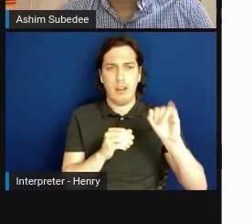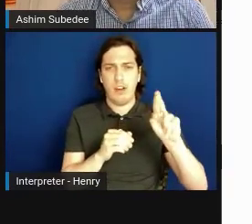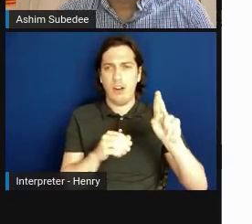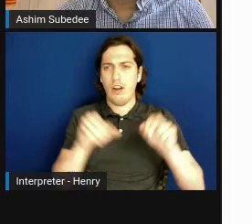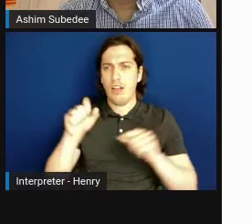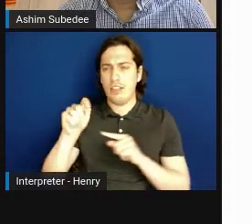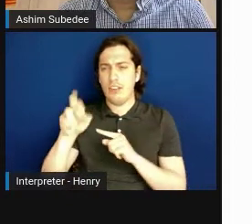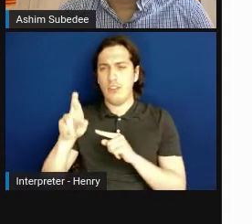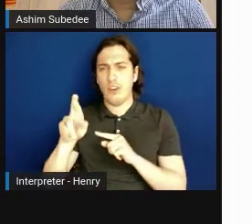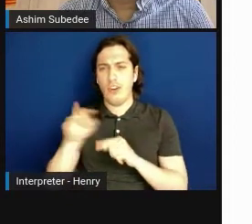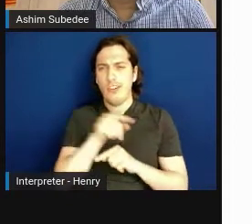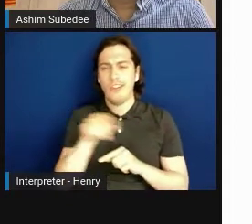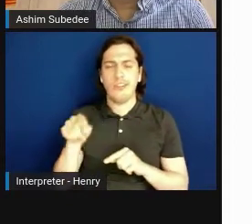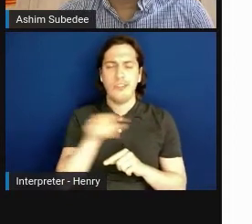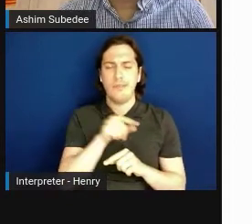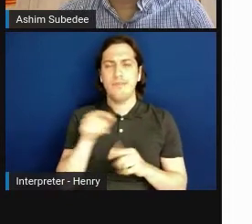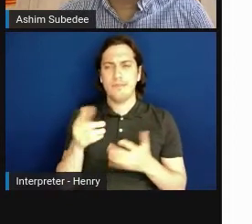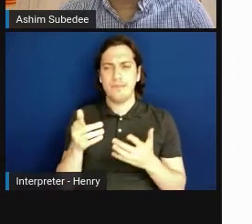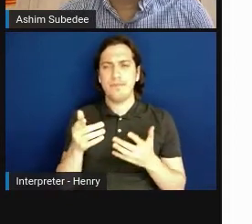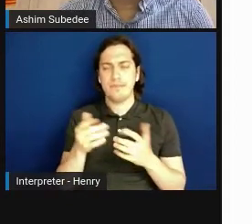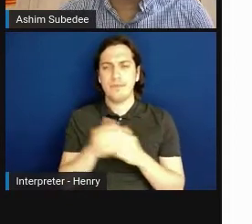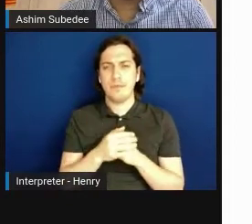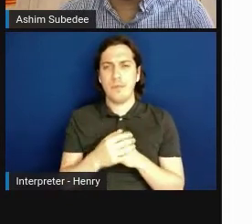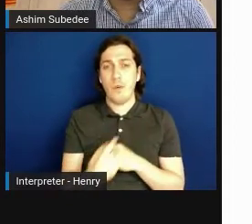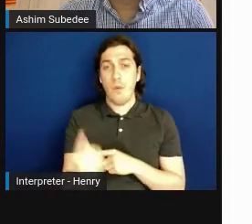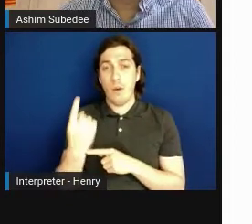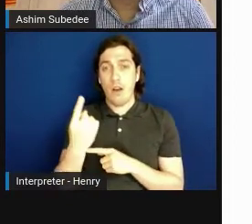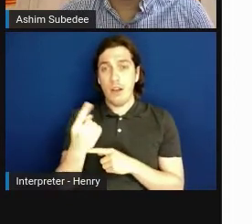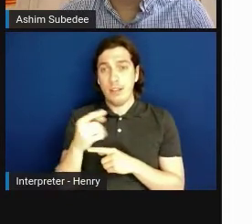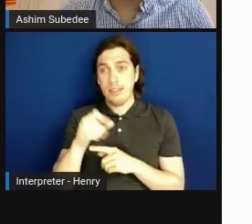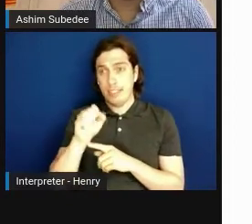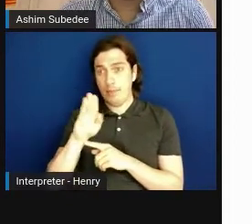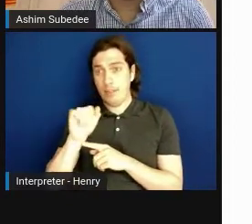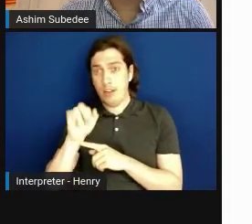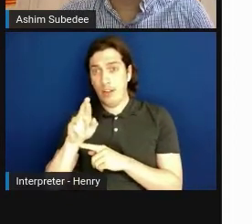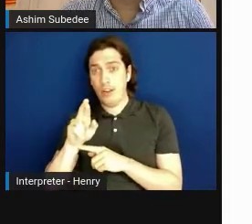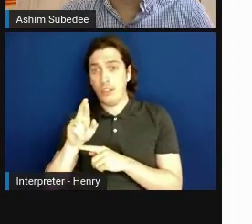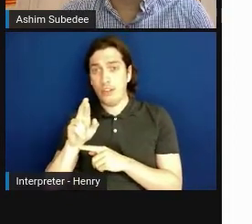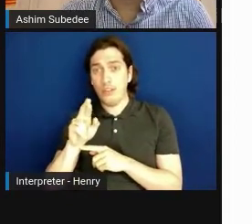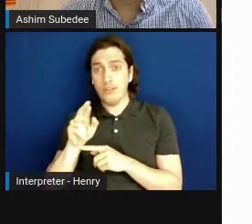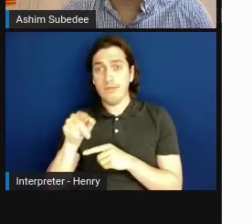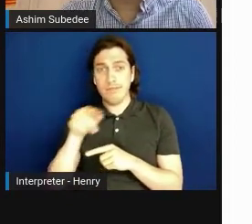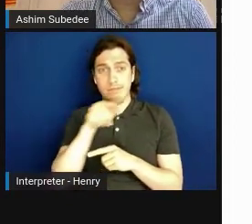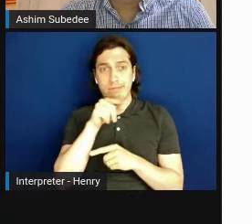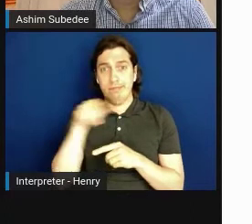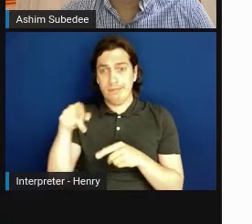is one of them, or SBIR, permits partnering, but STTR, in fact,